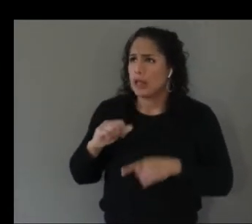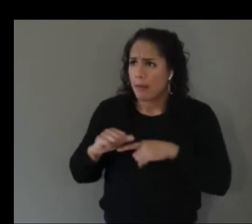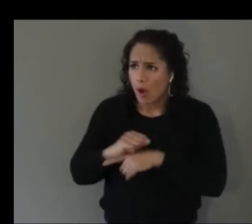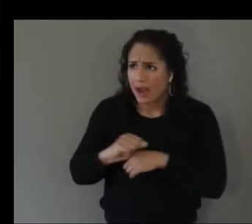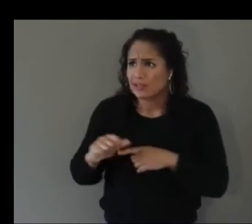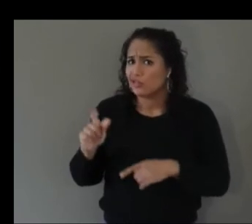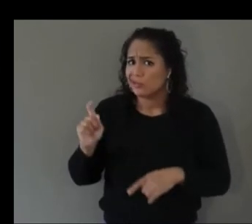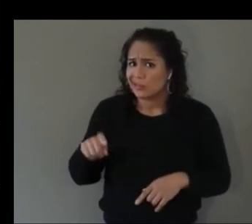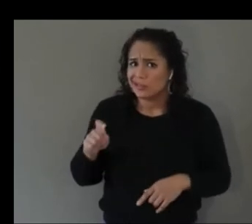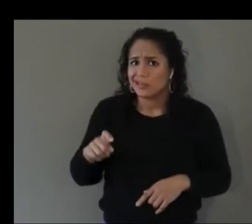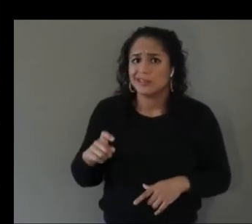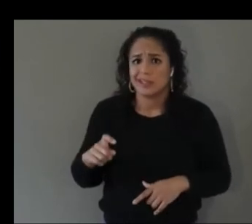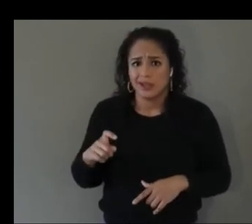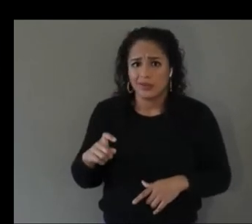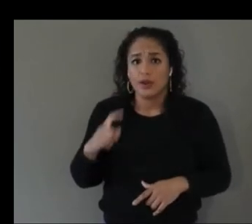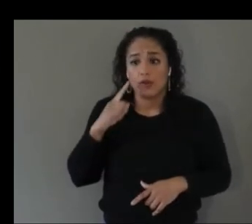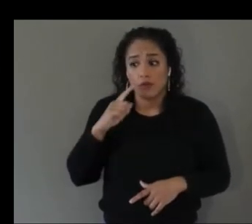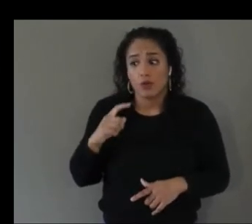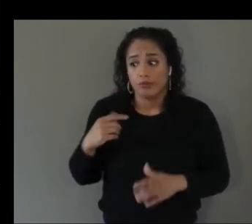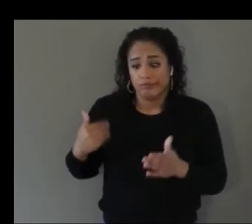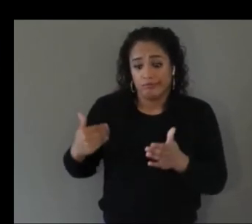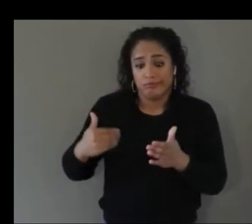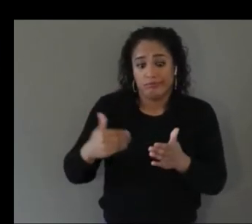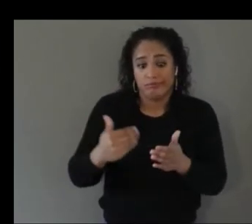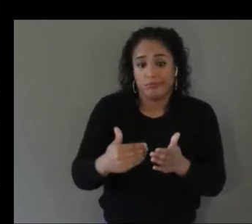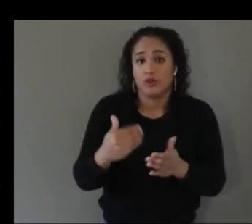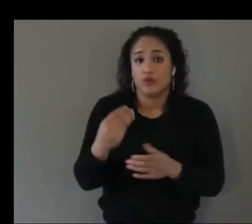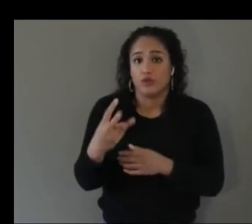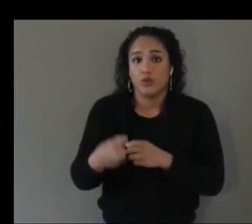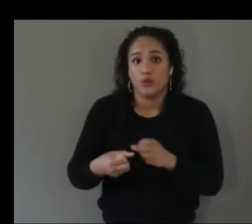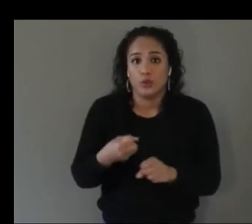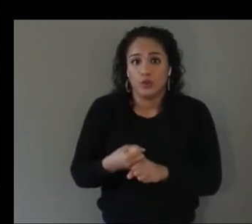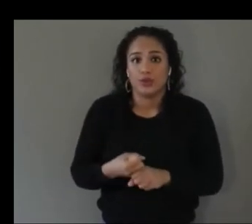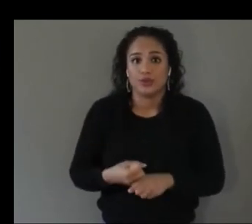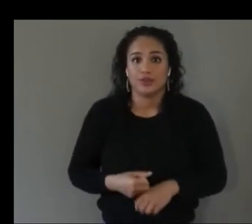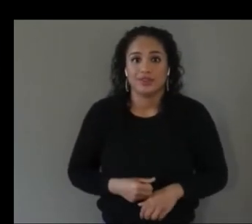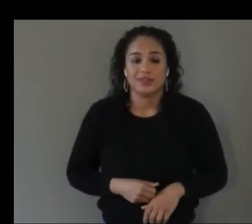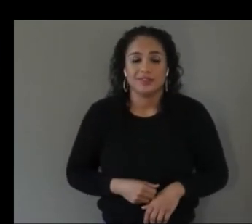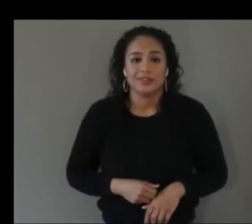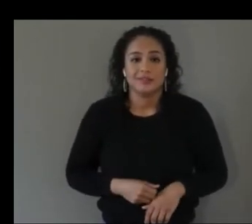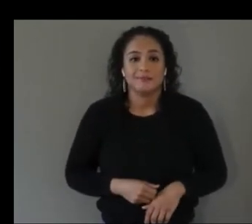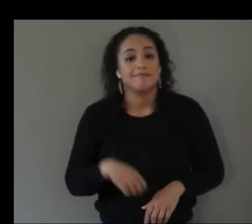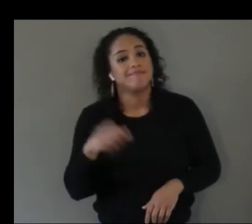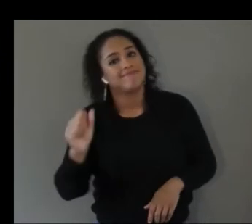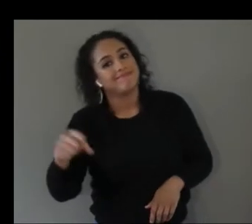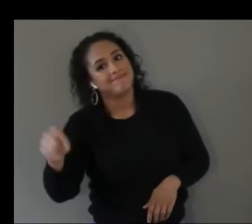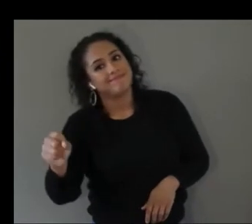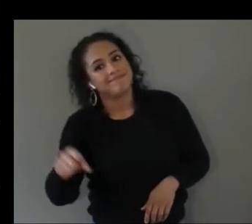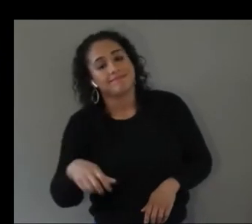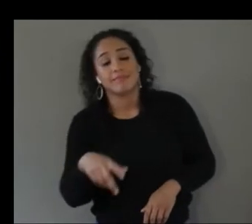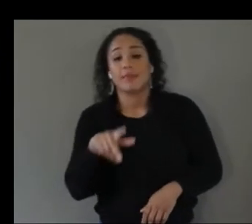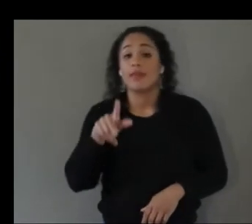immediate future like the coming few years yes uh kyle what about you it sounded like you had